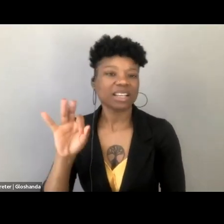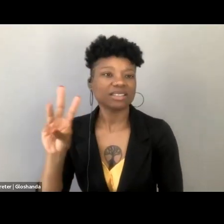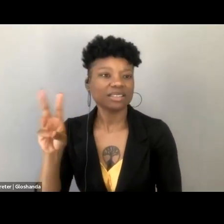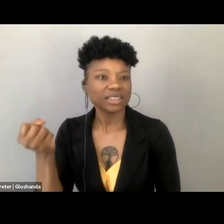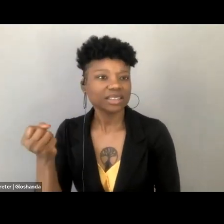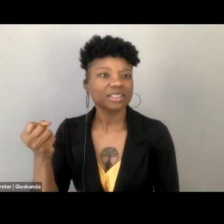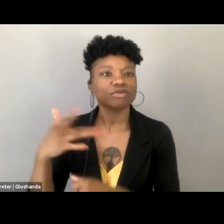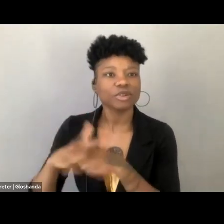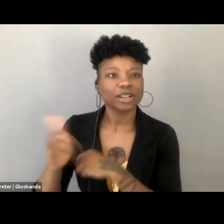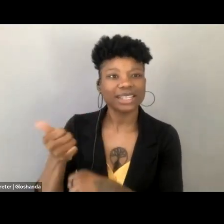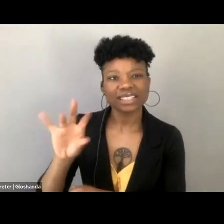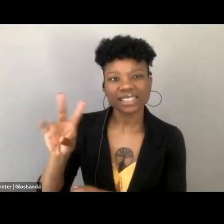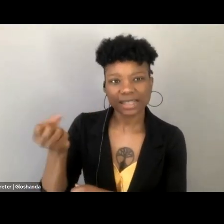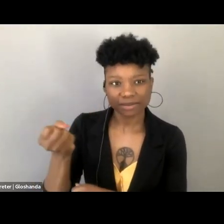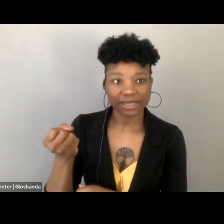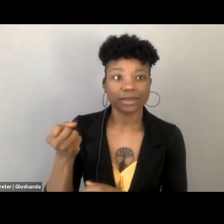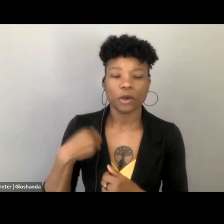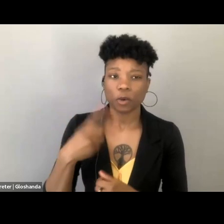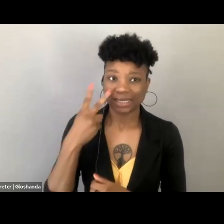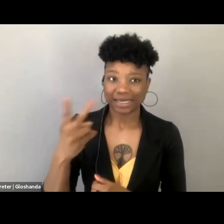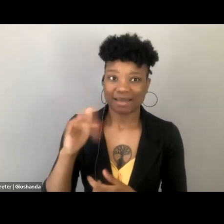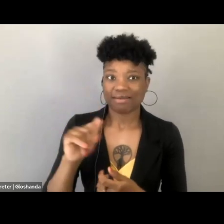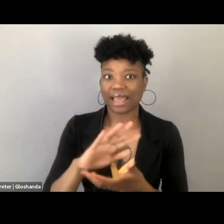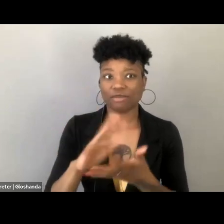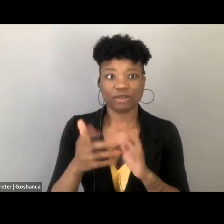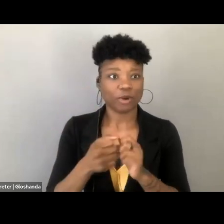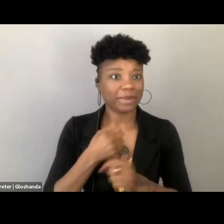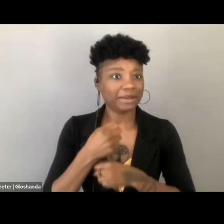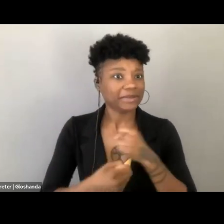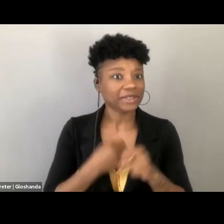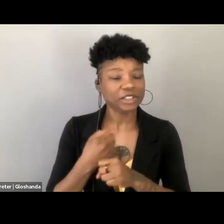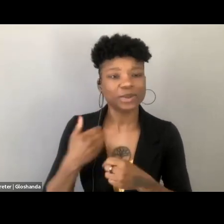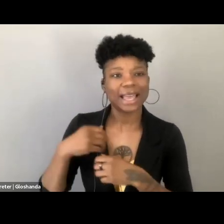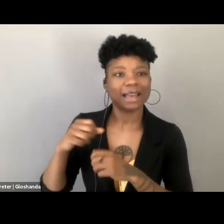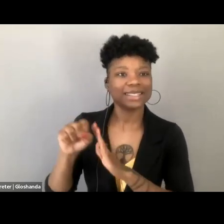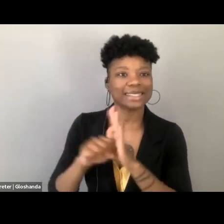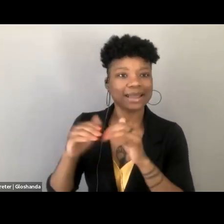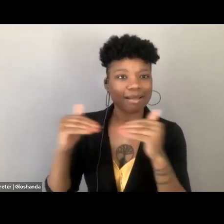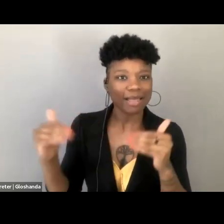state-level enforcement of abortion restrictions still relied upon many Comstock laws, which were the state level laws